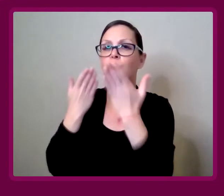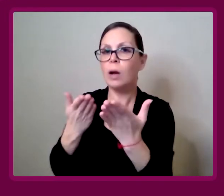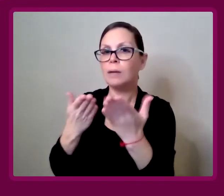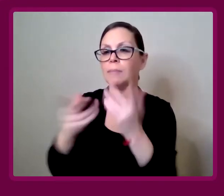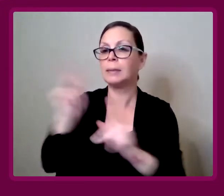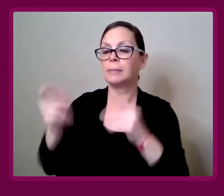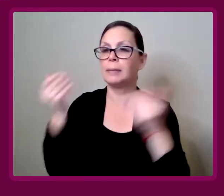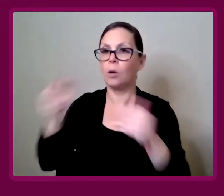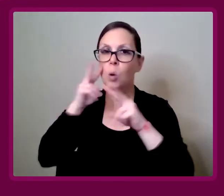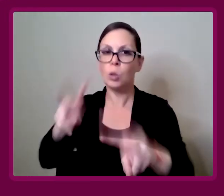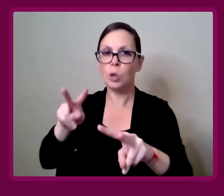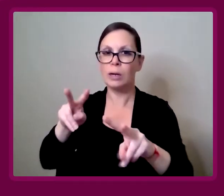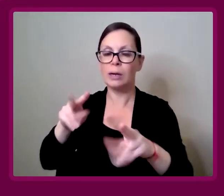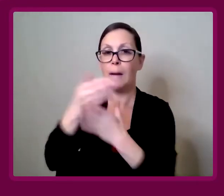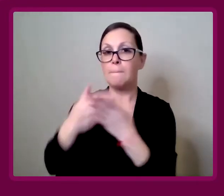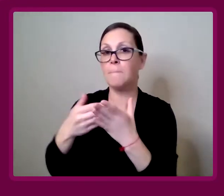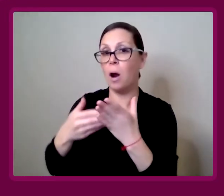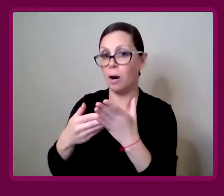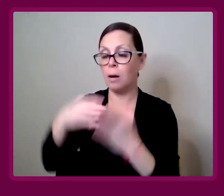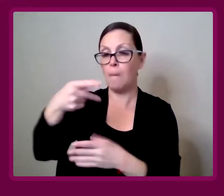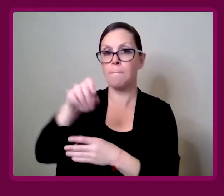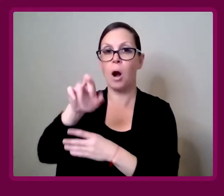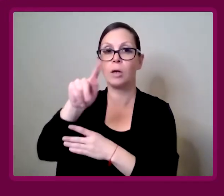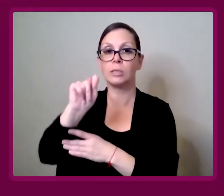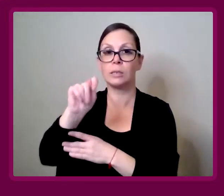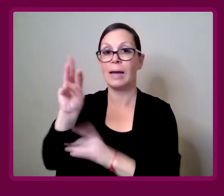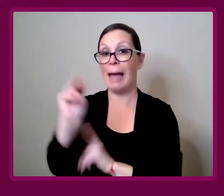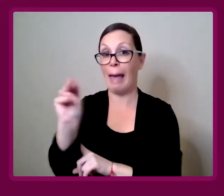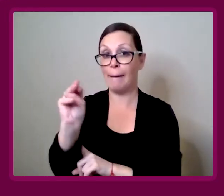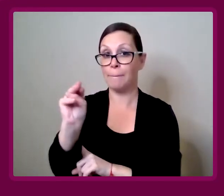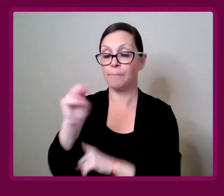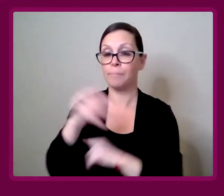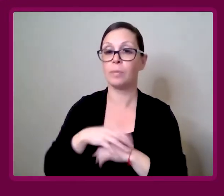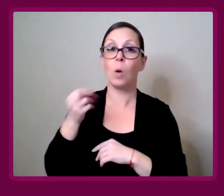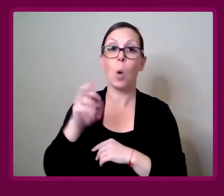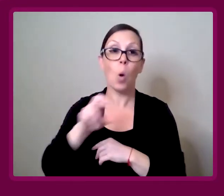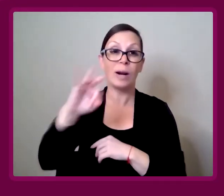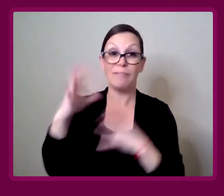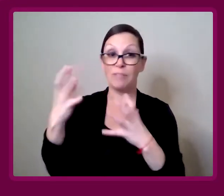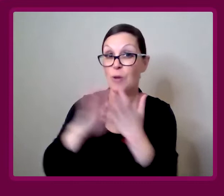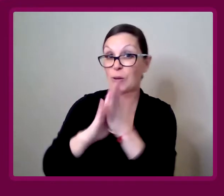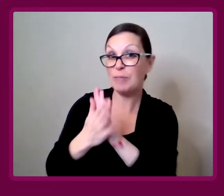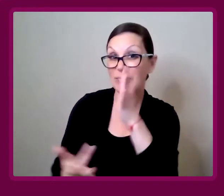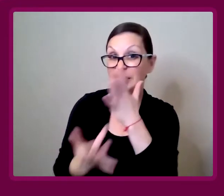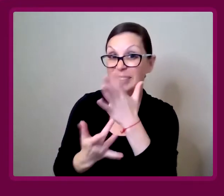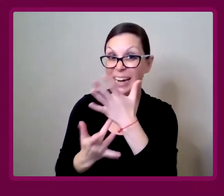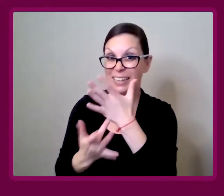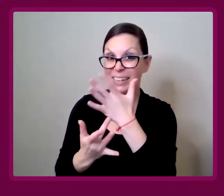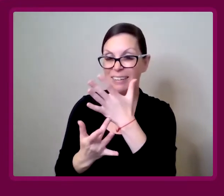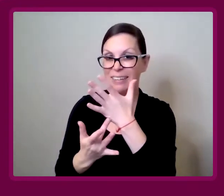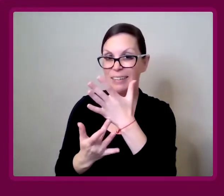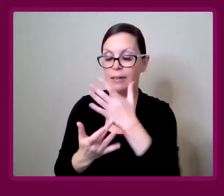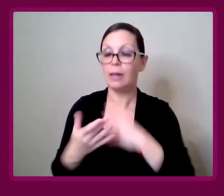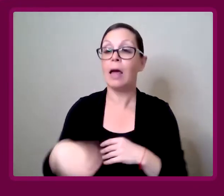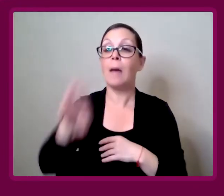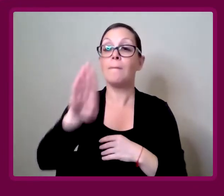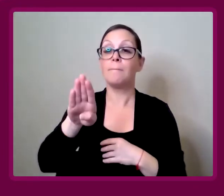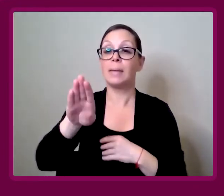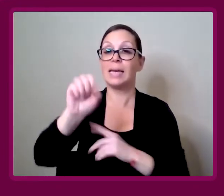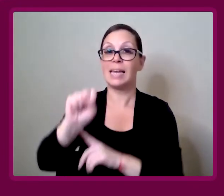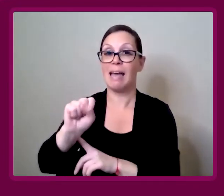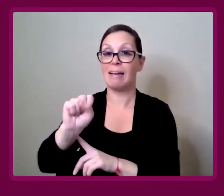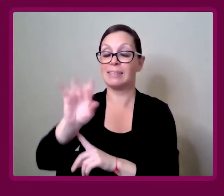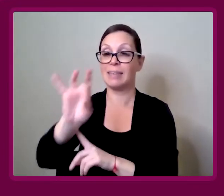But I would recommend people looking at Part M, or if you want to get really technical,